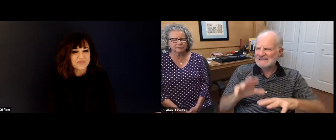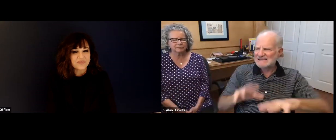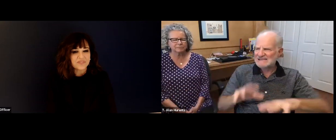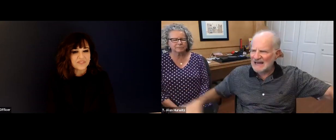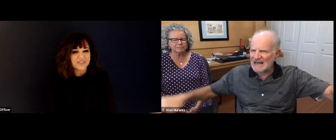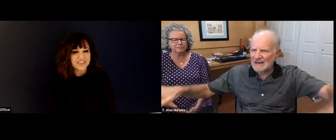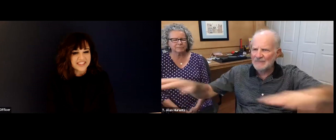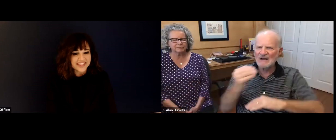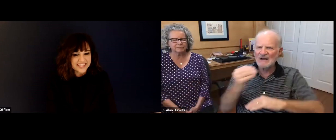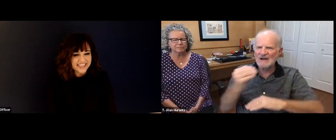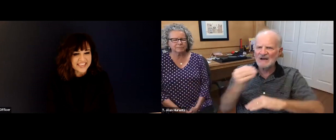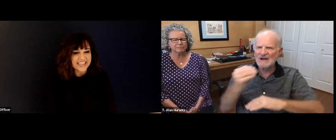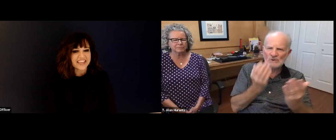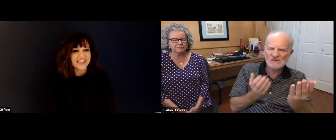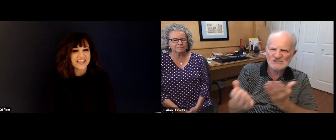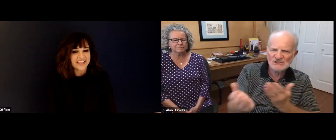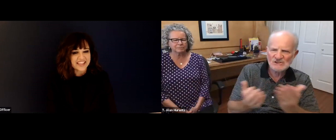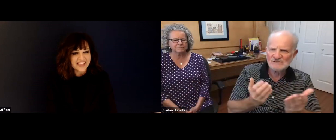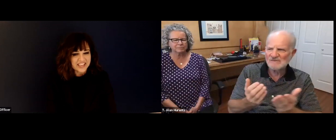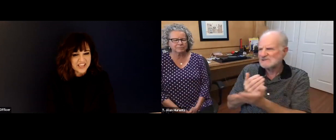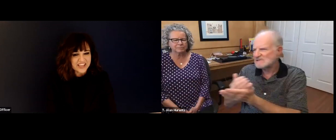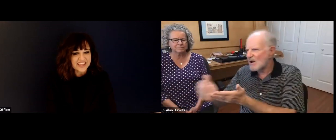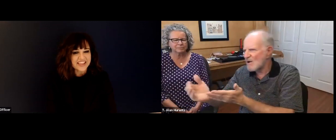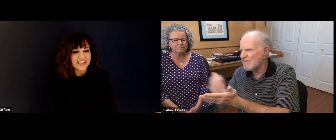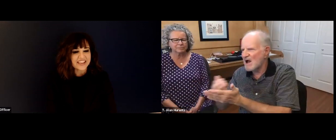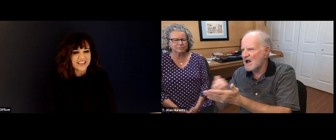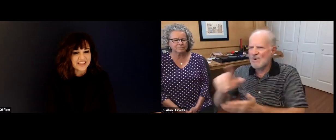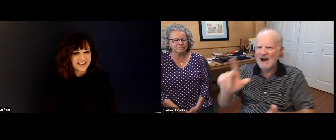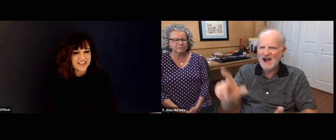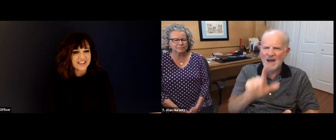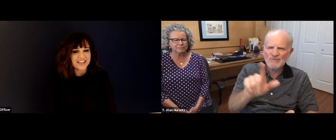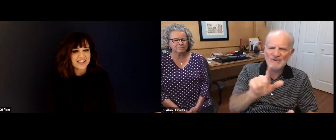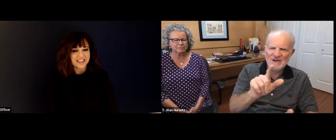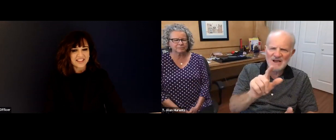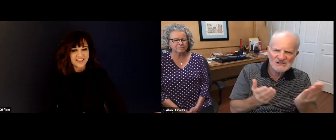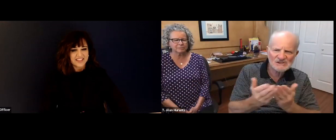responsible for everything. In terms of these, these 10